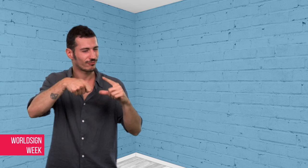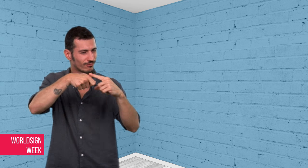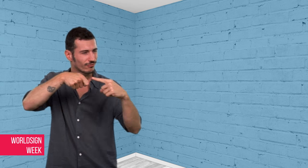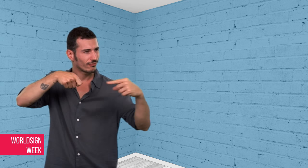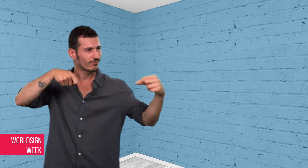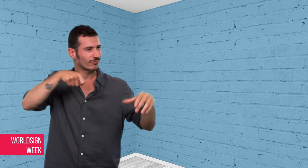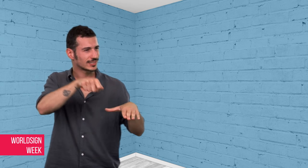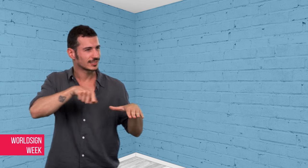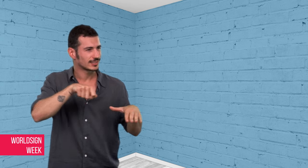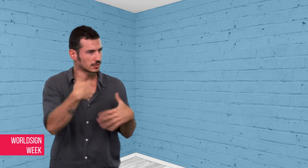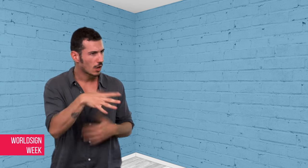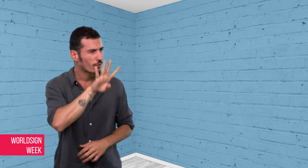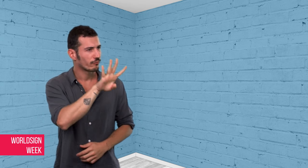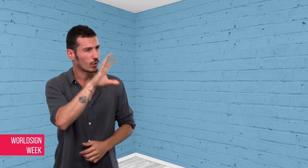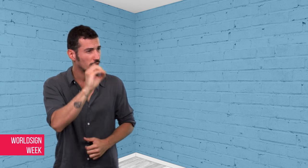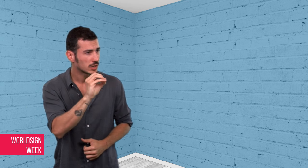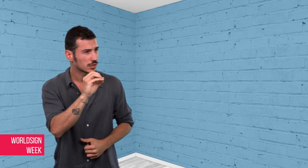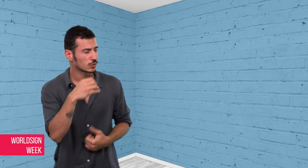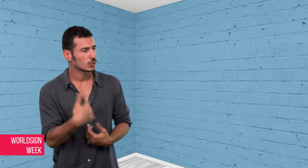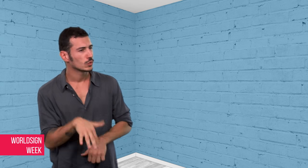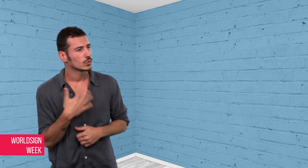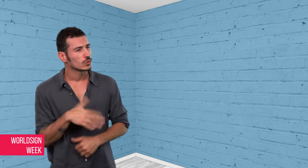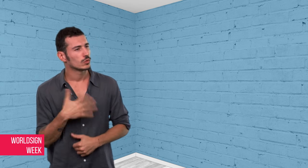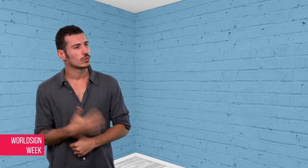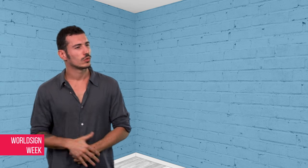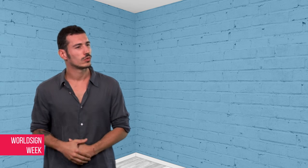40 knives?